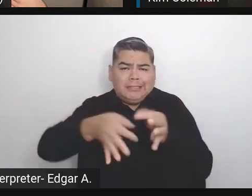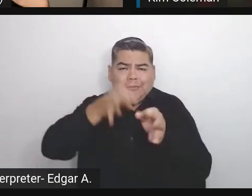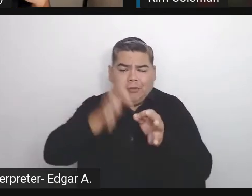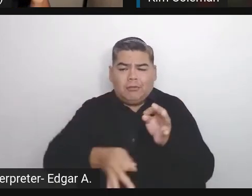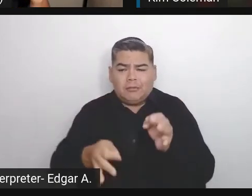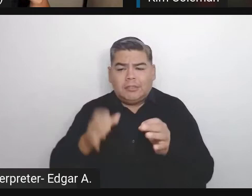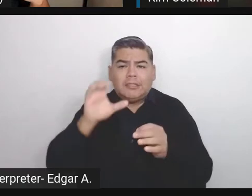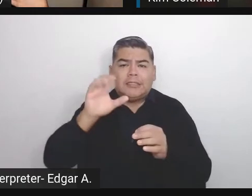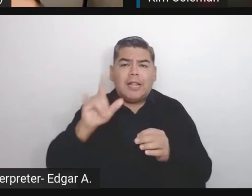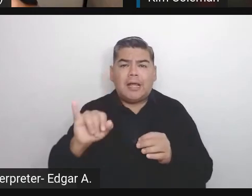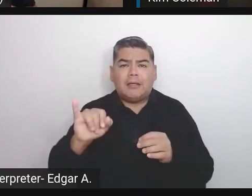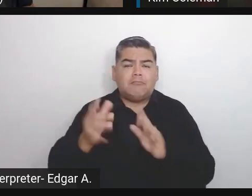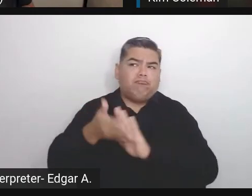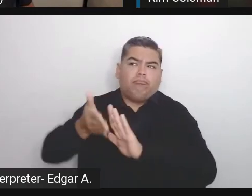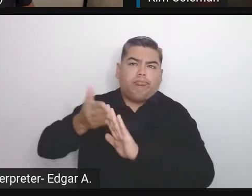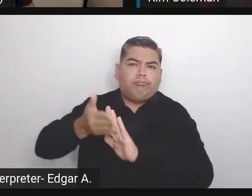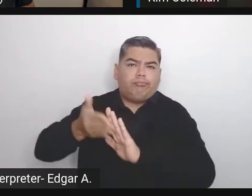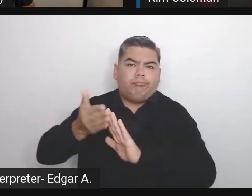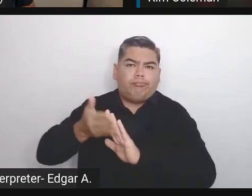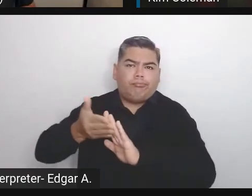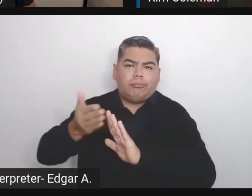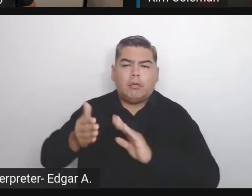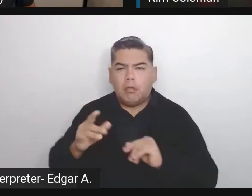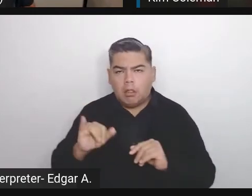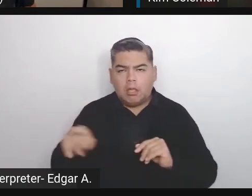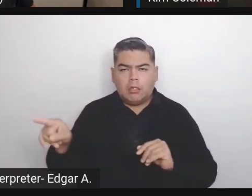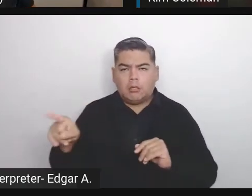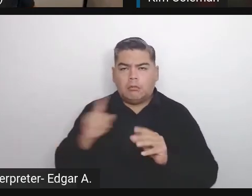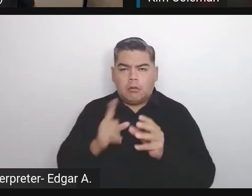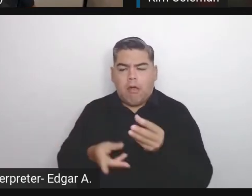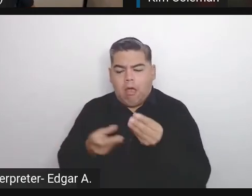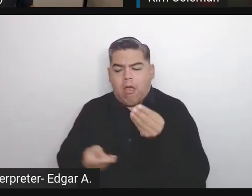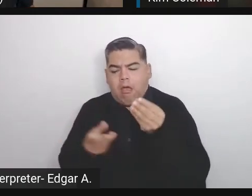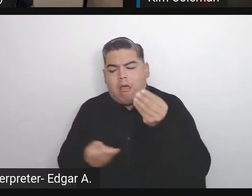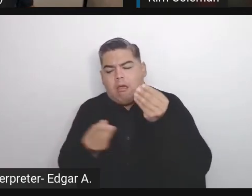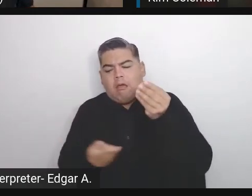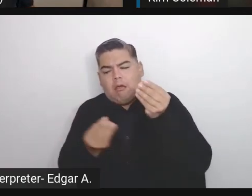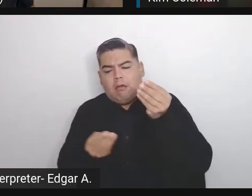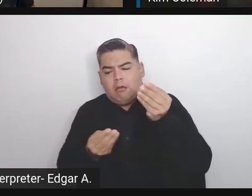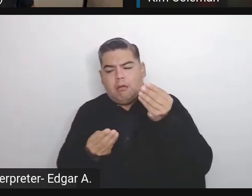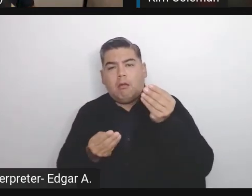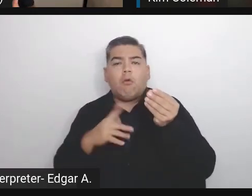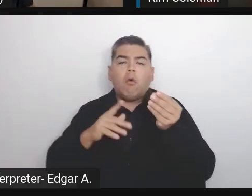You can add those no or low configuration tests